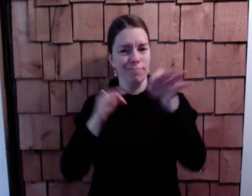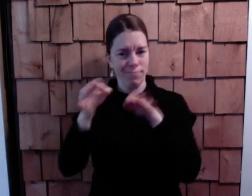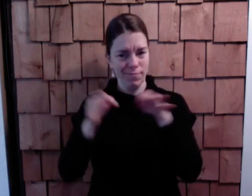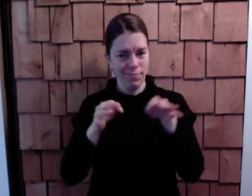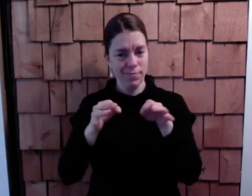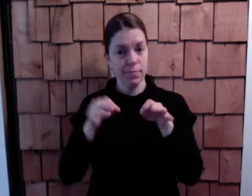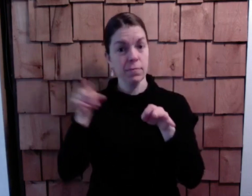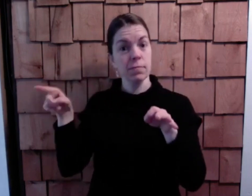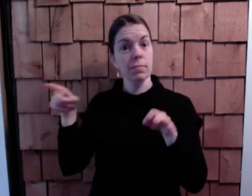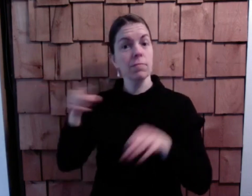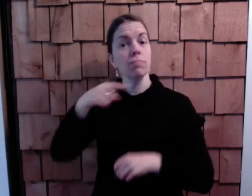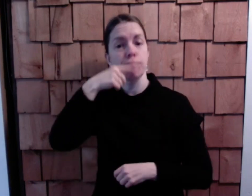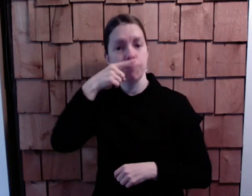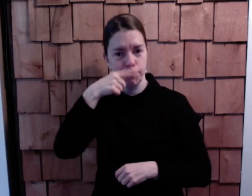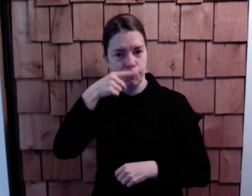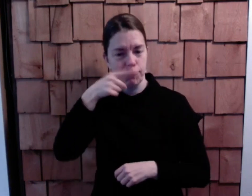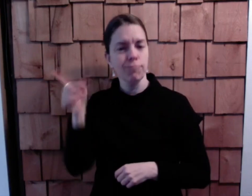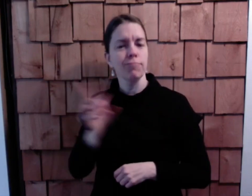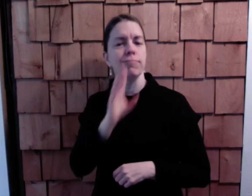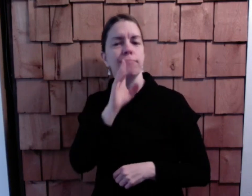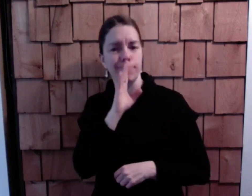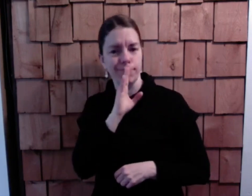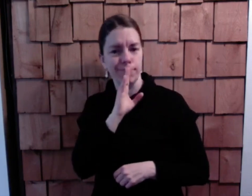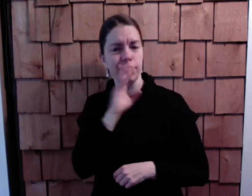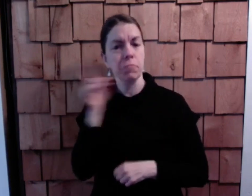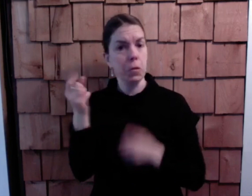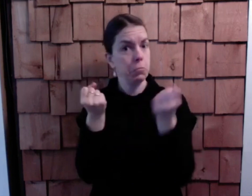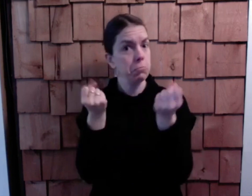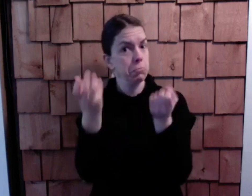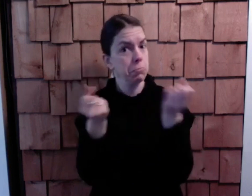She will be discussing dental health using spoken English.